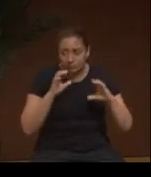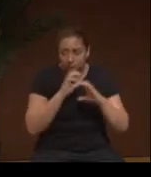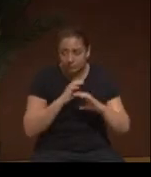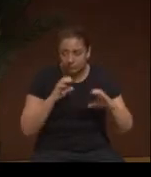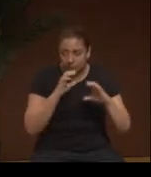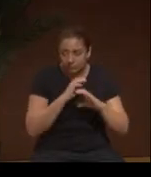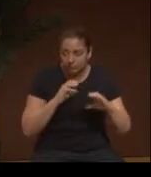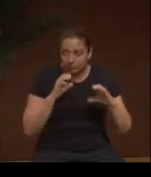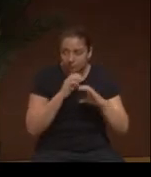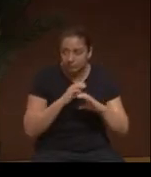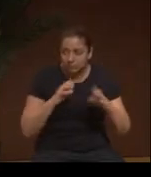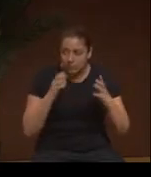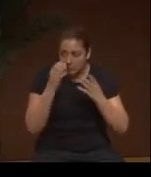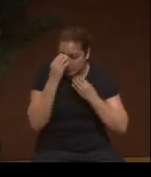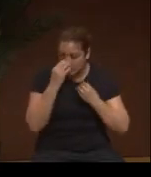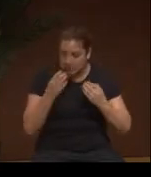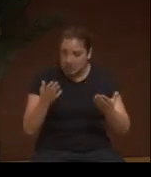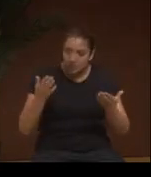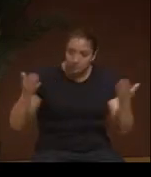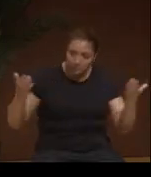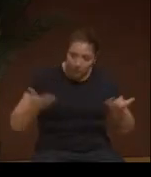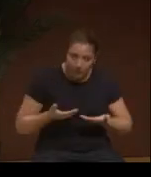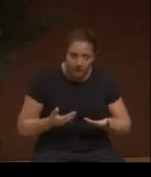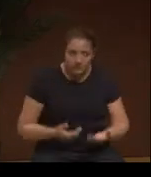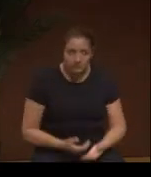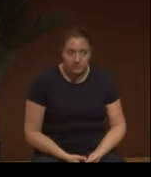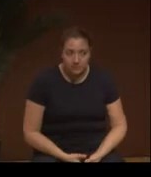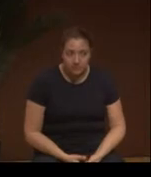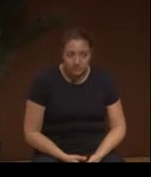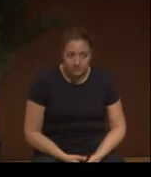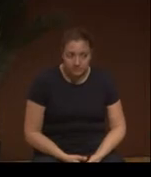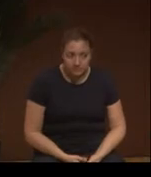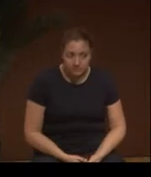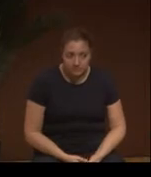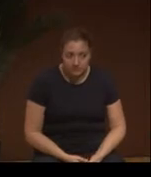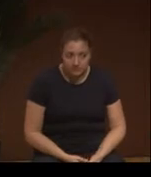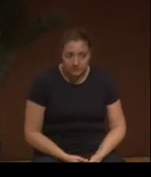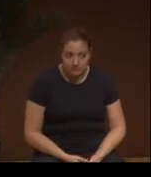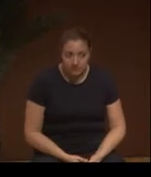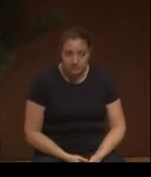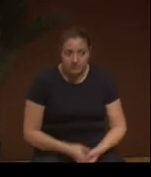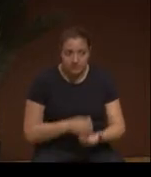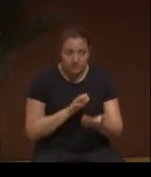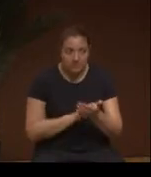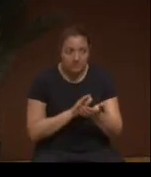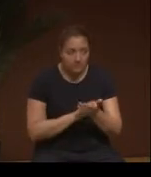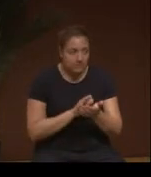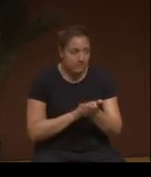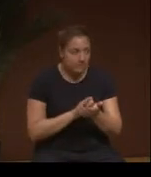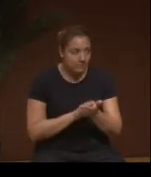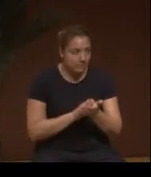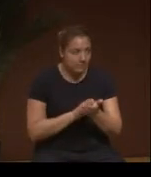And we just want to say mabrika, welcome. Yes, and welcome, thank you so much. Let's give her a round of applause.